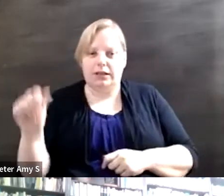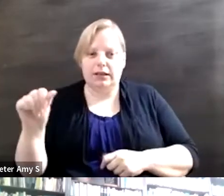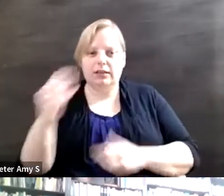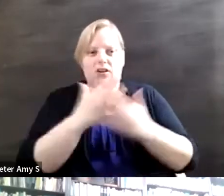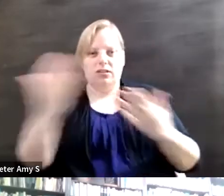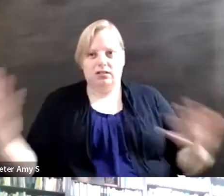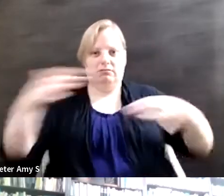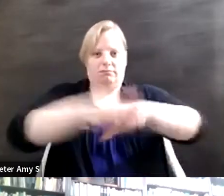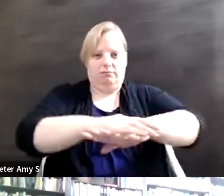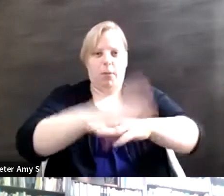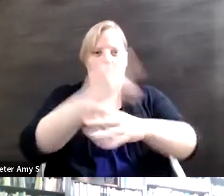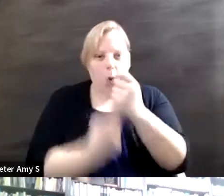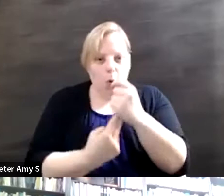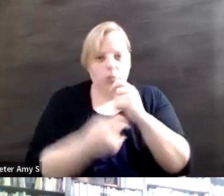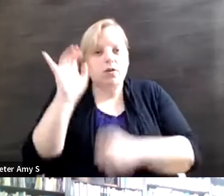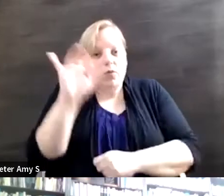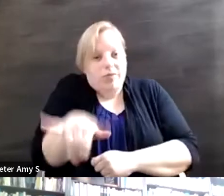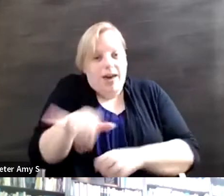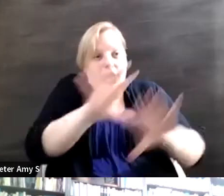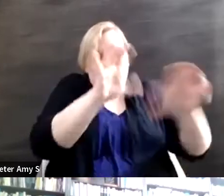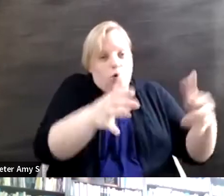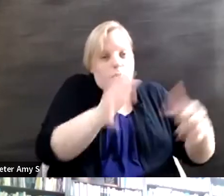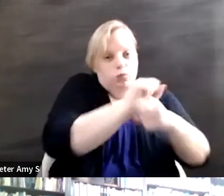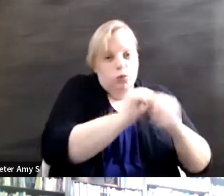So if you can get that demographic working together that would be marvelous. If you can